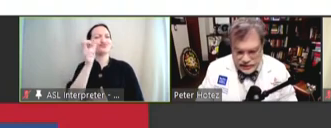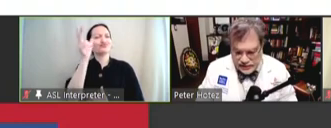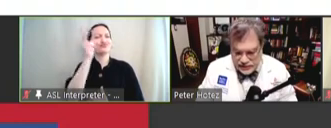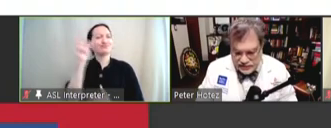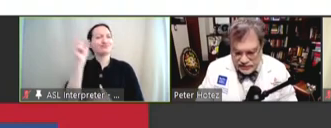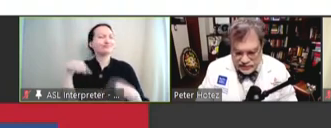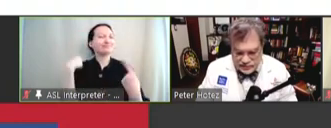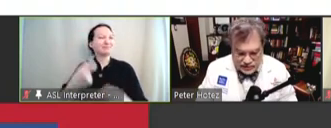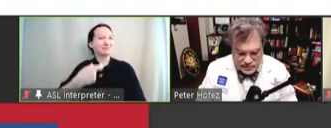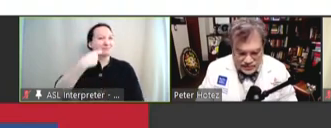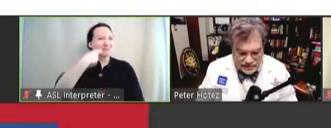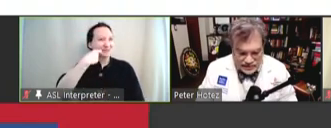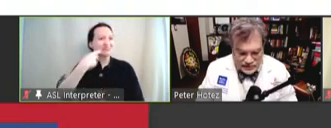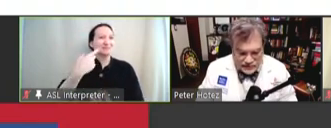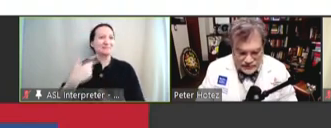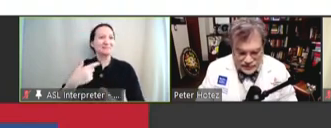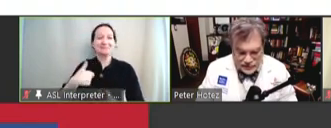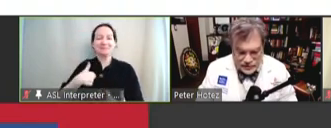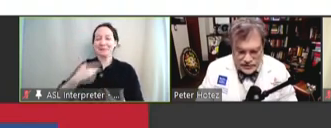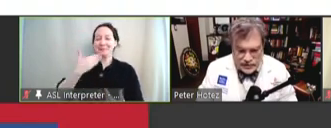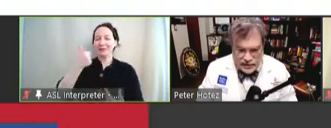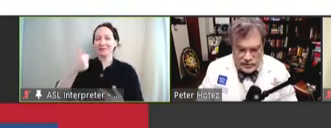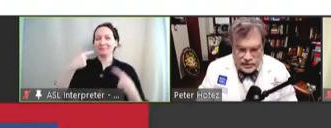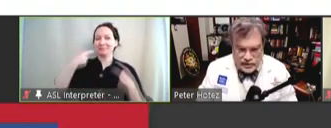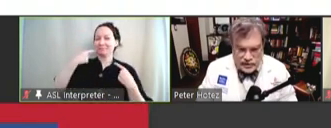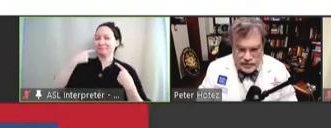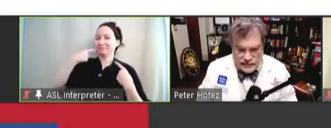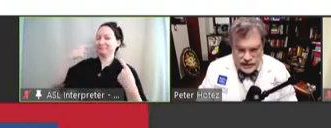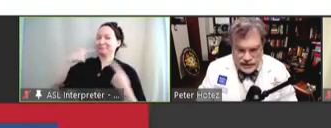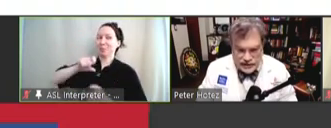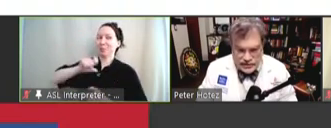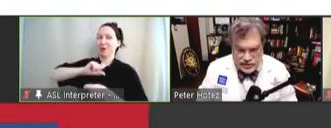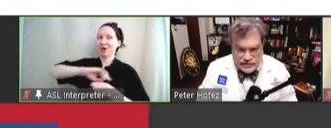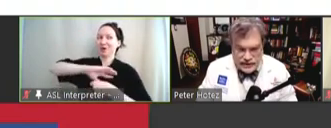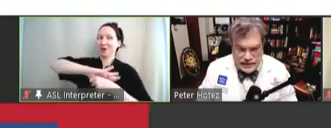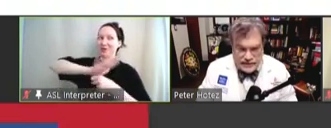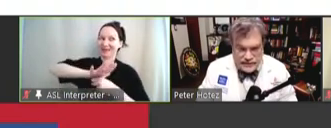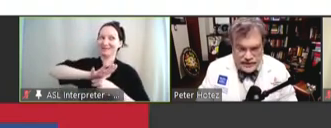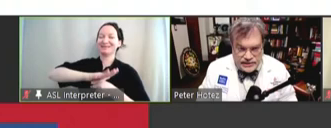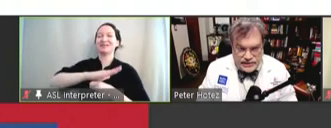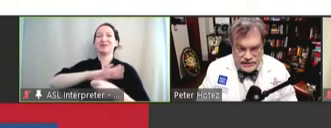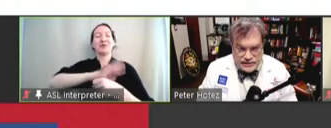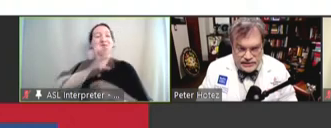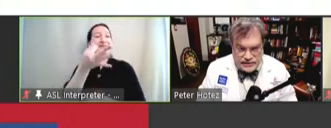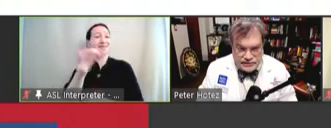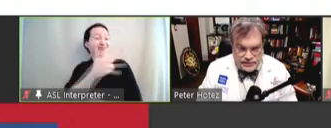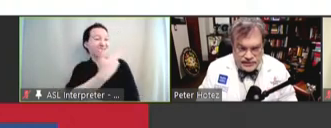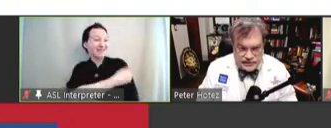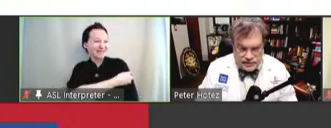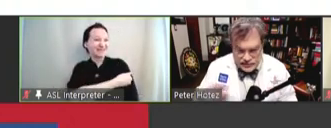lately I'm probably best known for our work on COVID-19 and COVID-19 vaccines, the truth is most